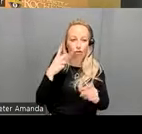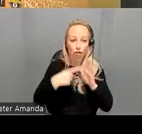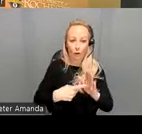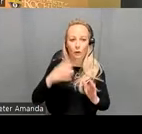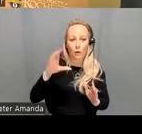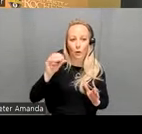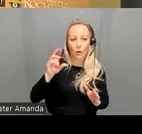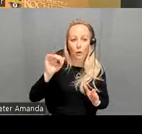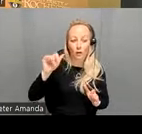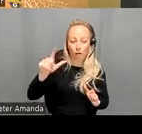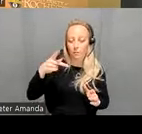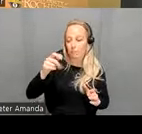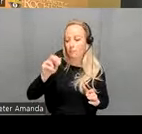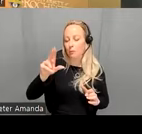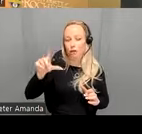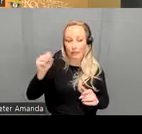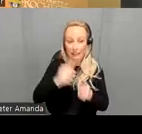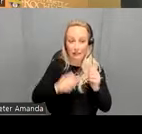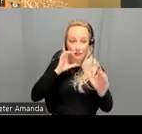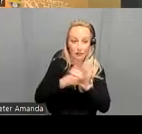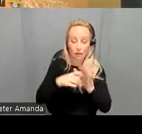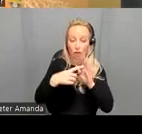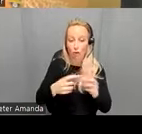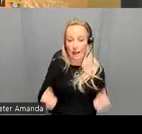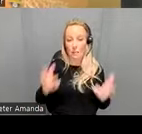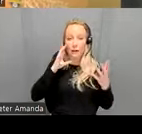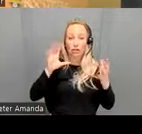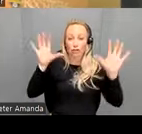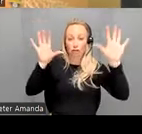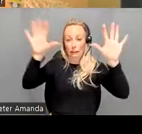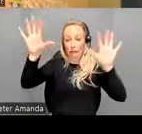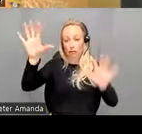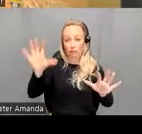those pixels indicates how much a region is connected to another region and so these are